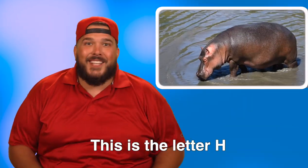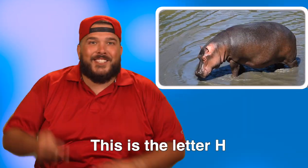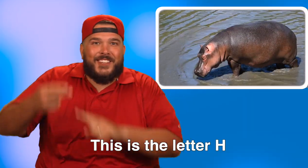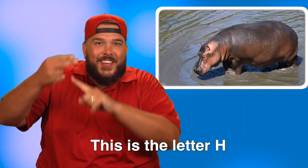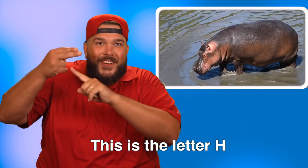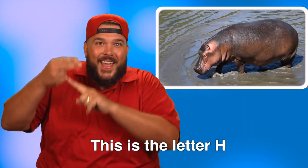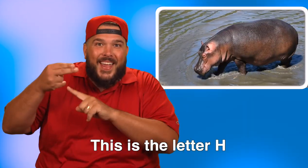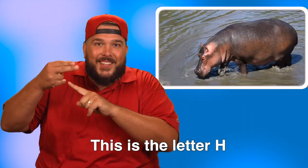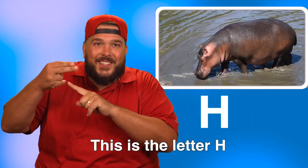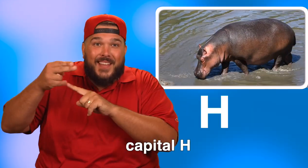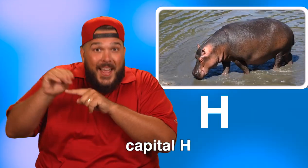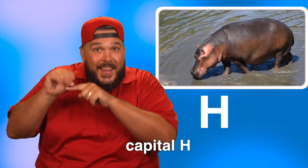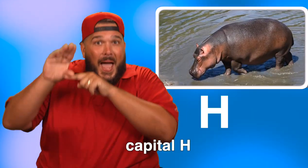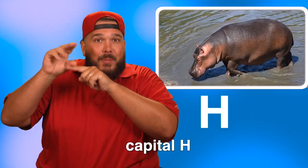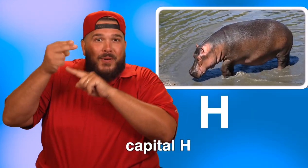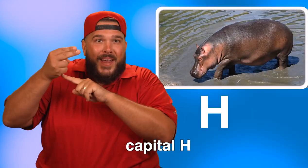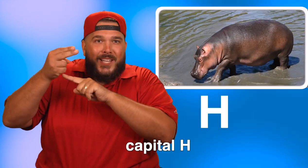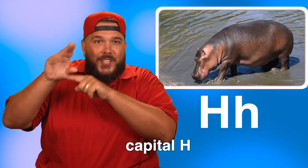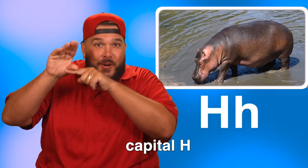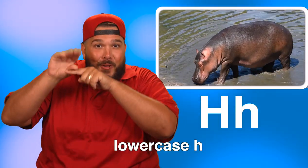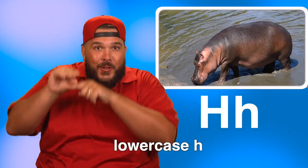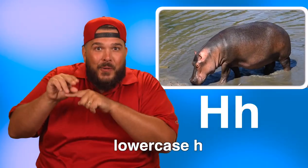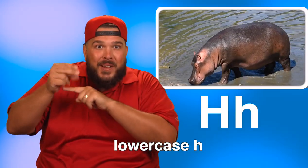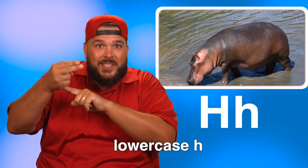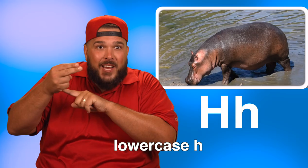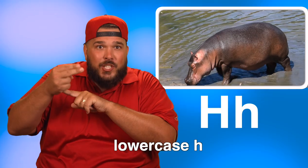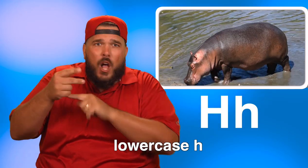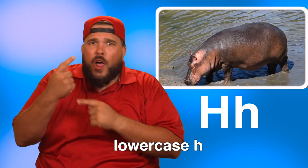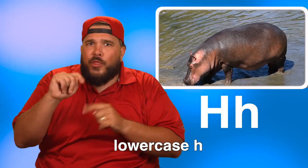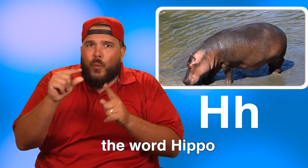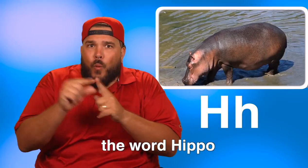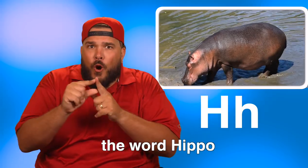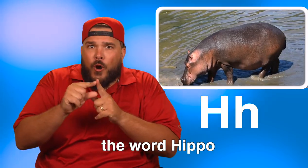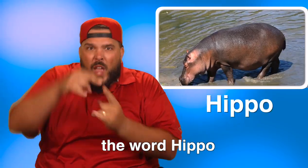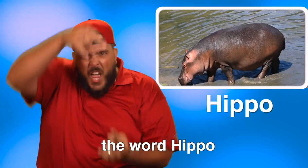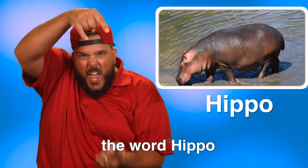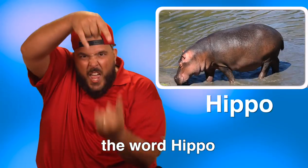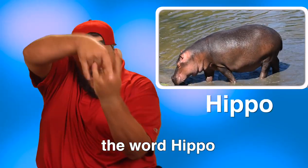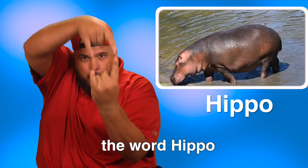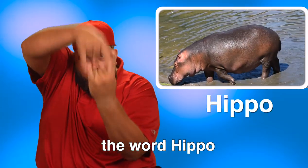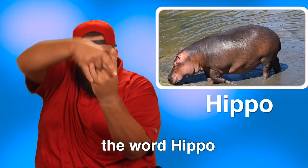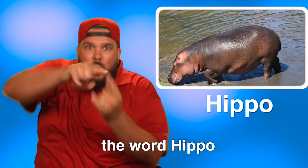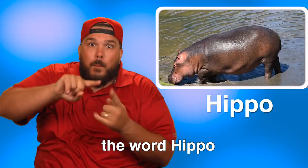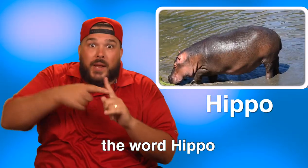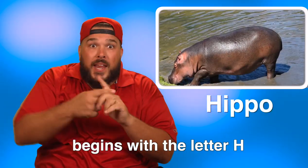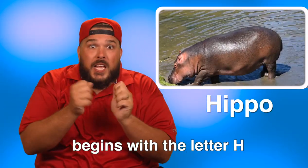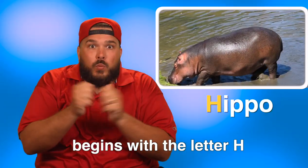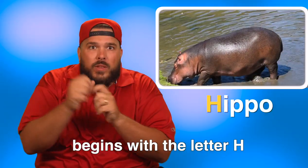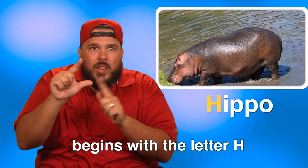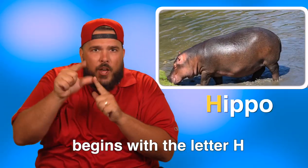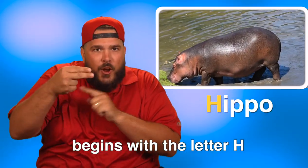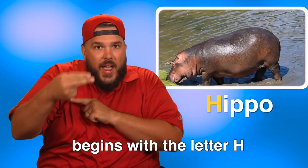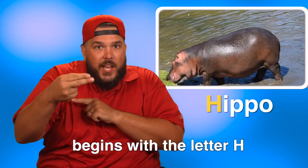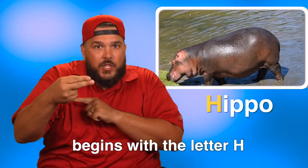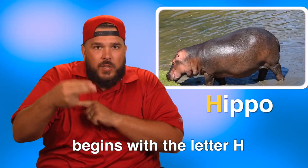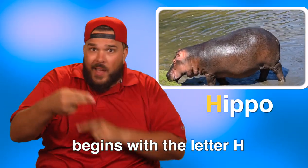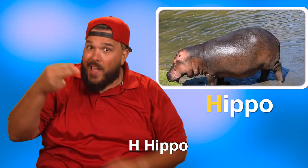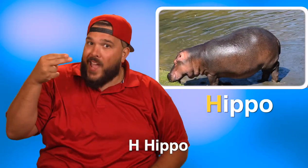This is the letter H. Capital H, lowercase h. The word hippo begins with the letter H.